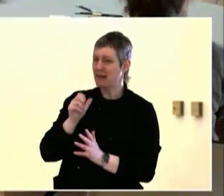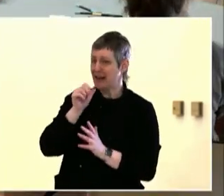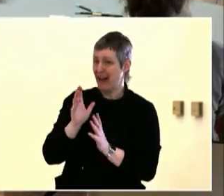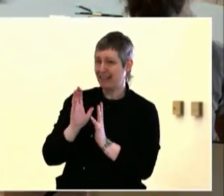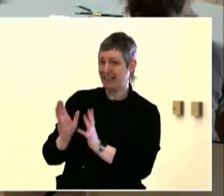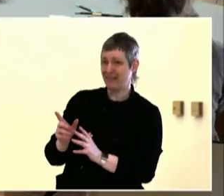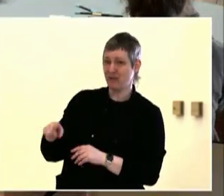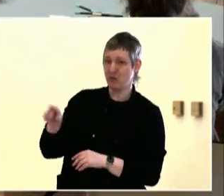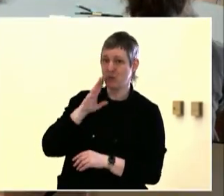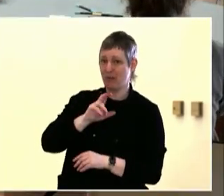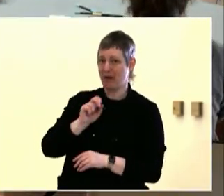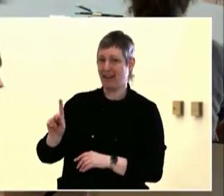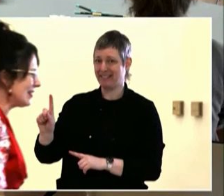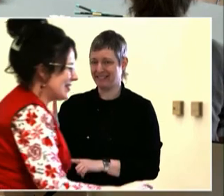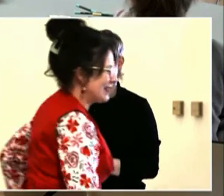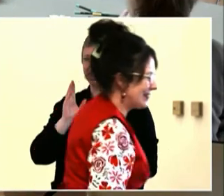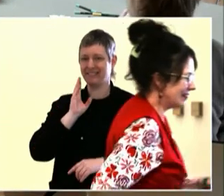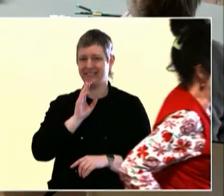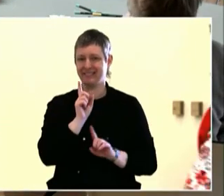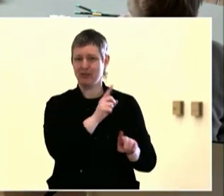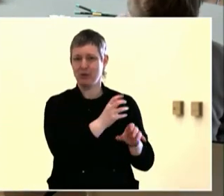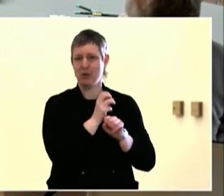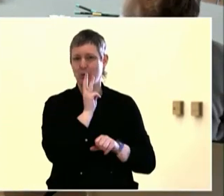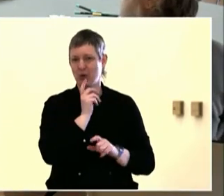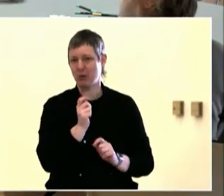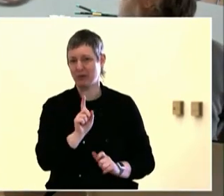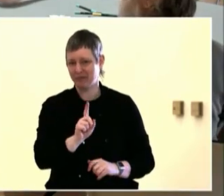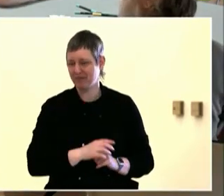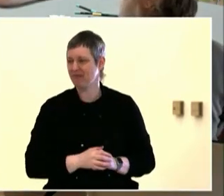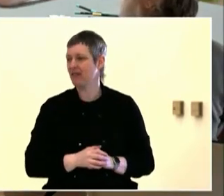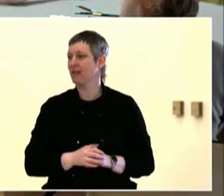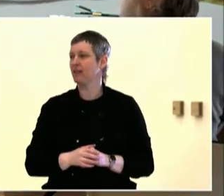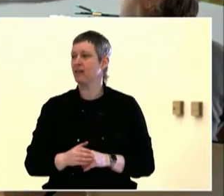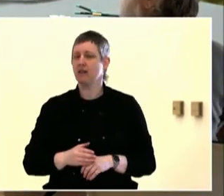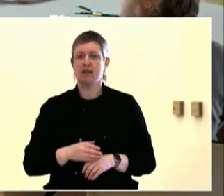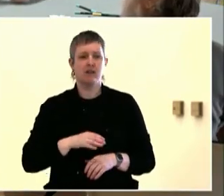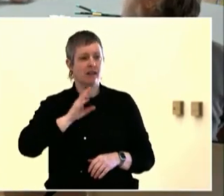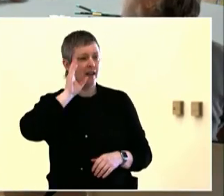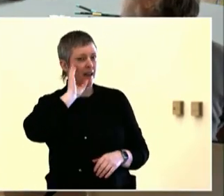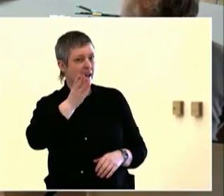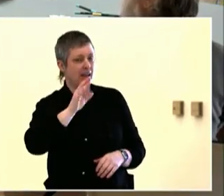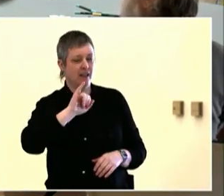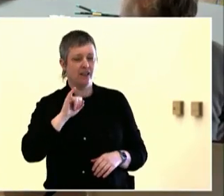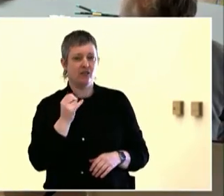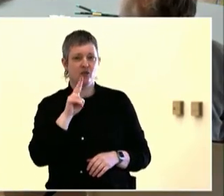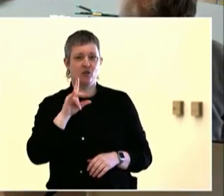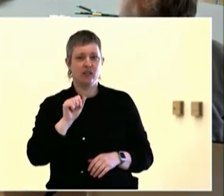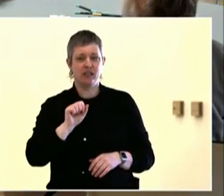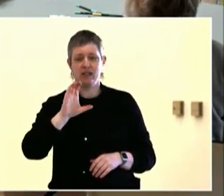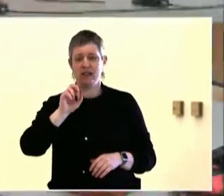that was connecting the dots, after my colleagues were mentioning, that listening can